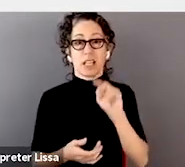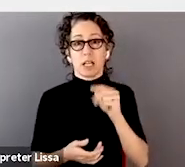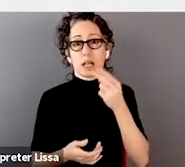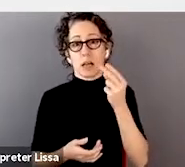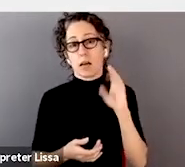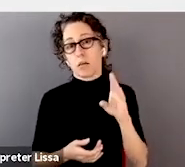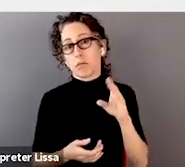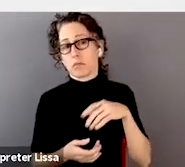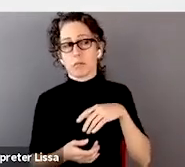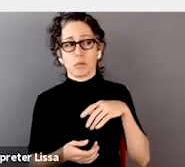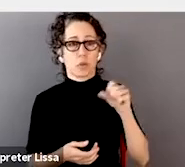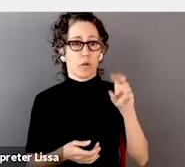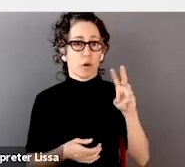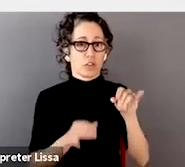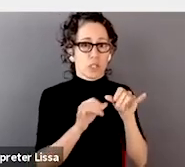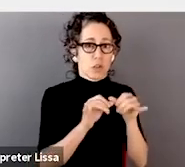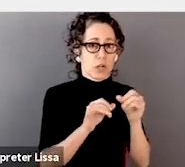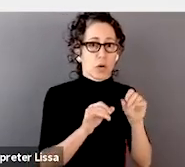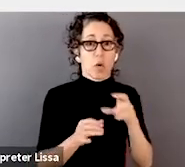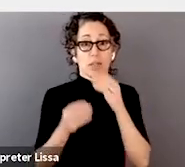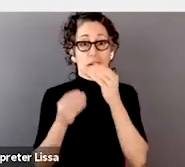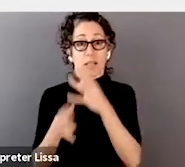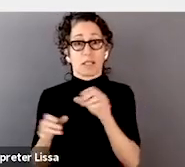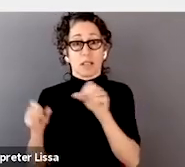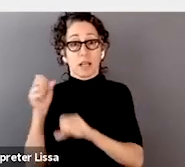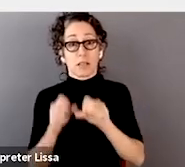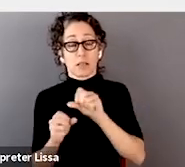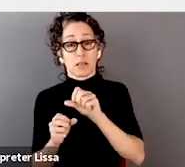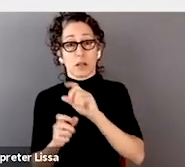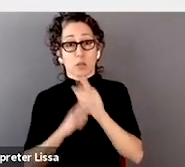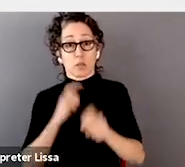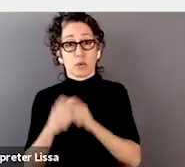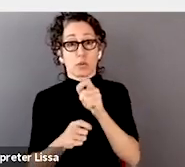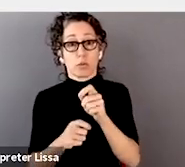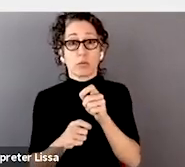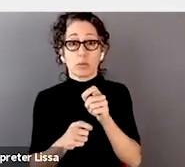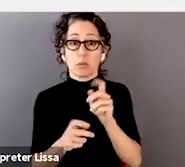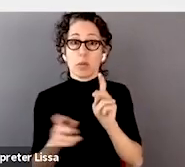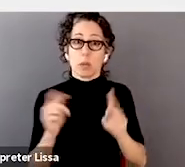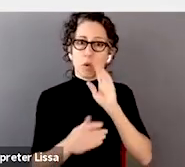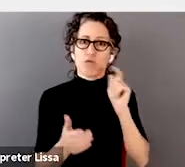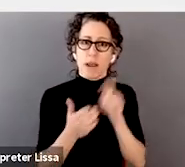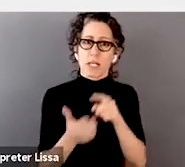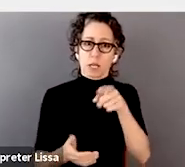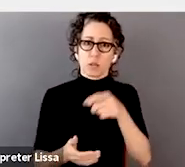or data science contributions, you'll get recognized, and frequently people reach out to folks